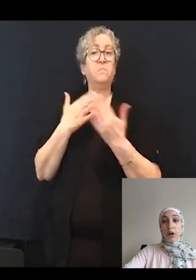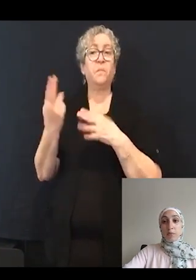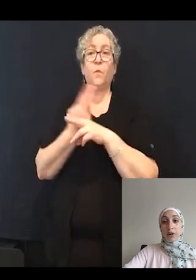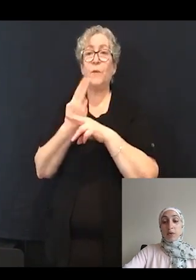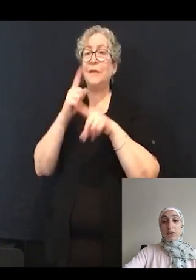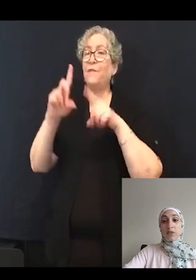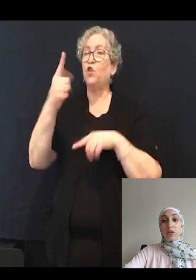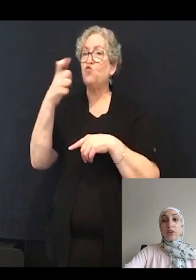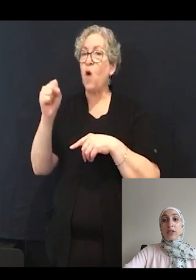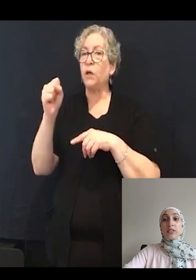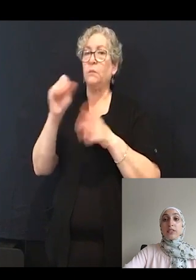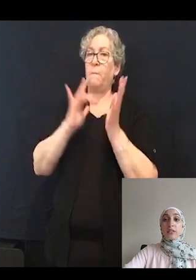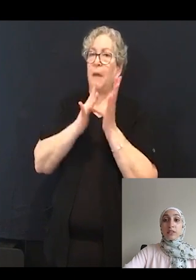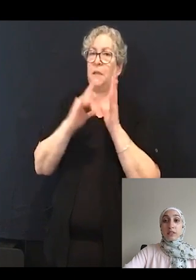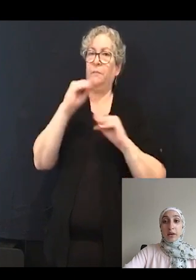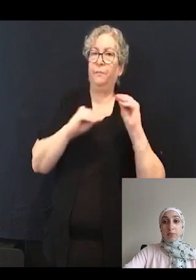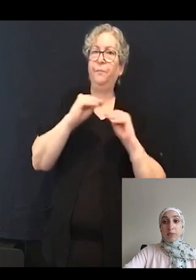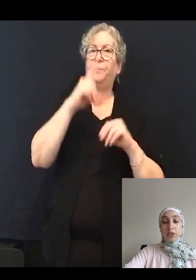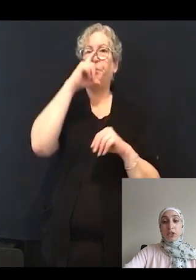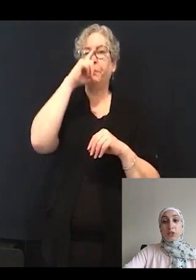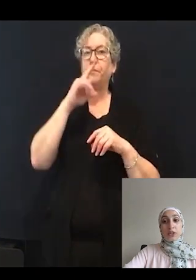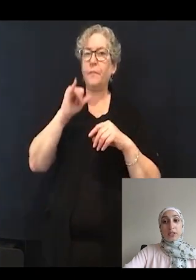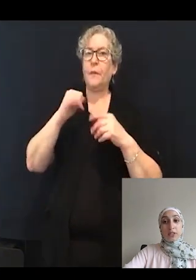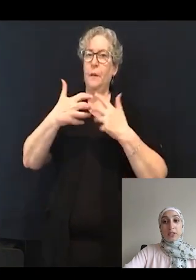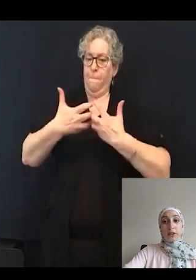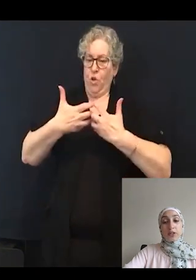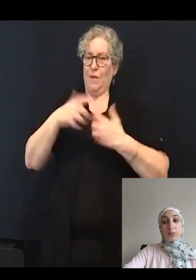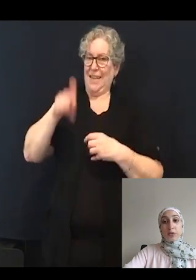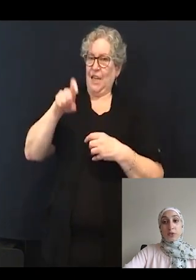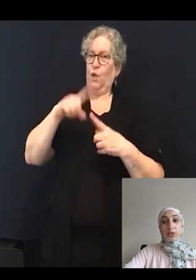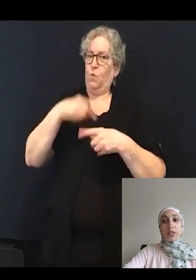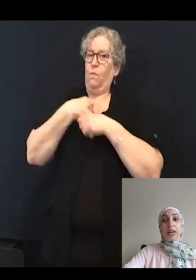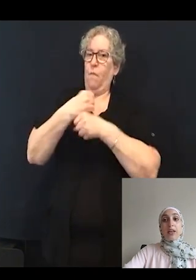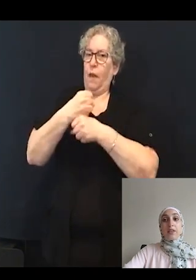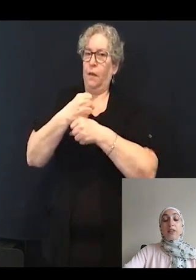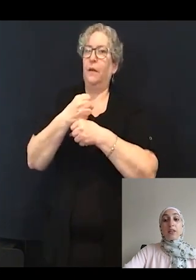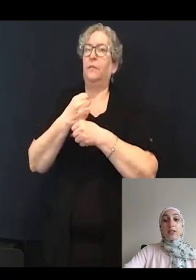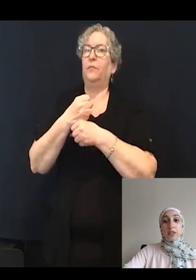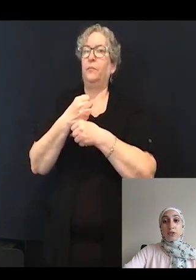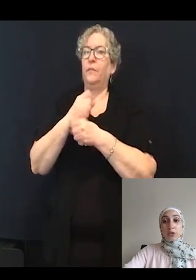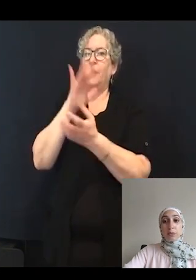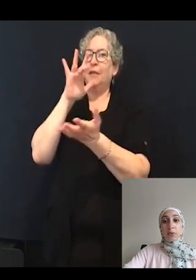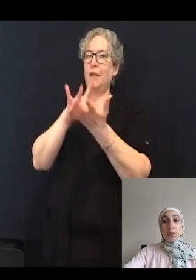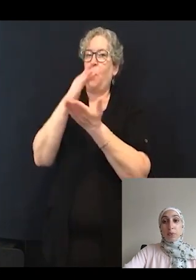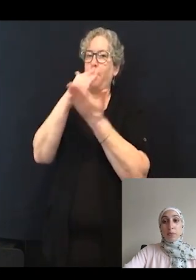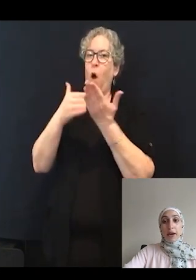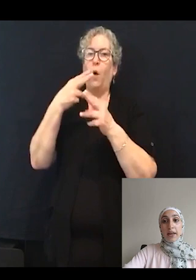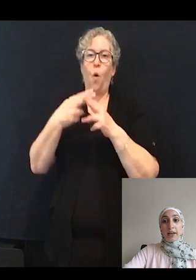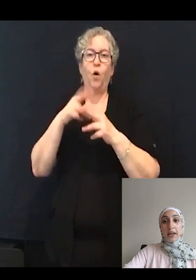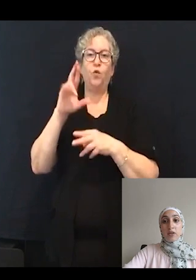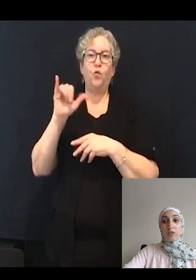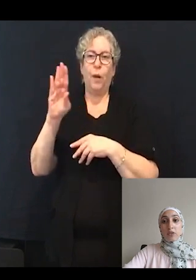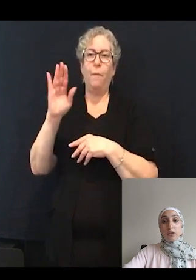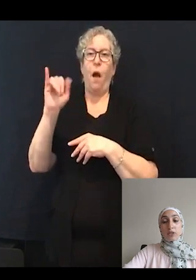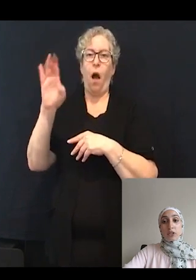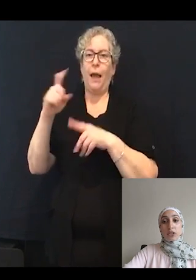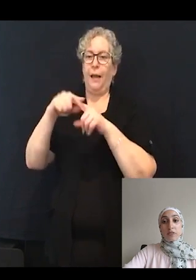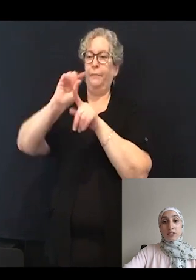there is the synaptic machinery necessary to produce the central component ribeye and a halo of glutamatergic vesicles.